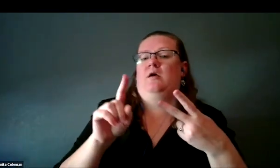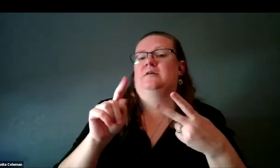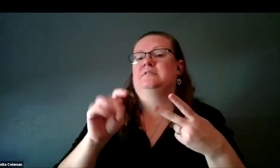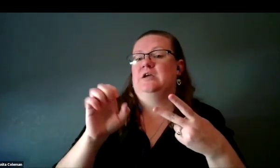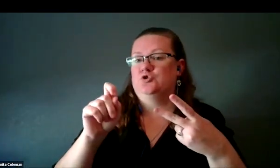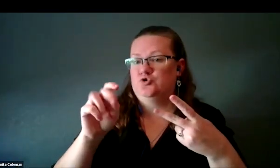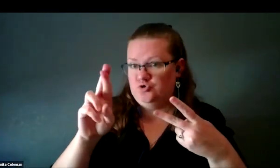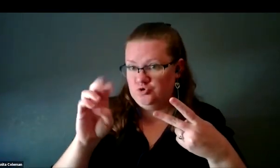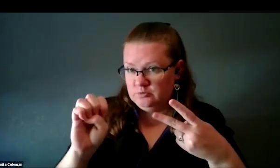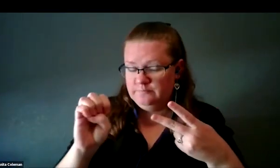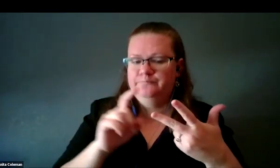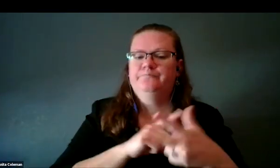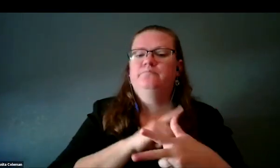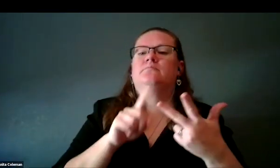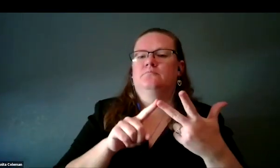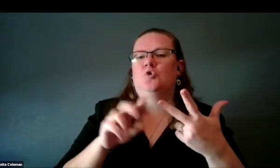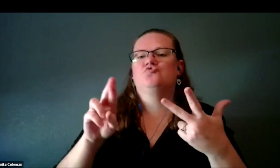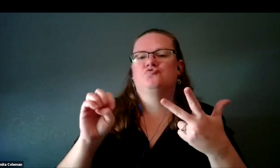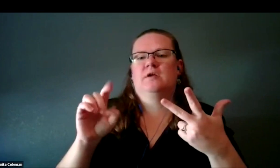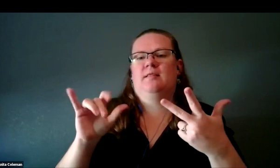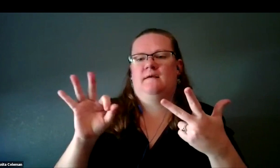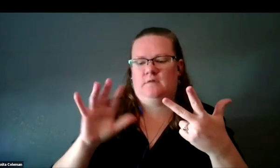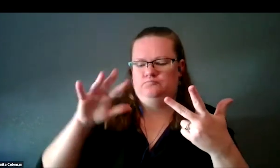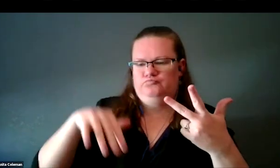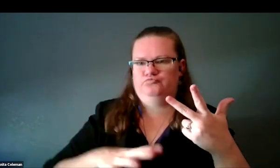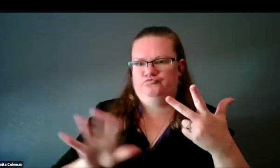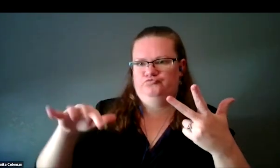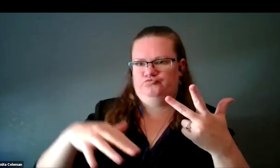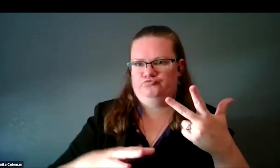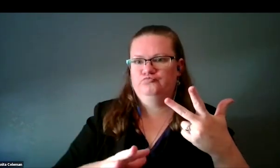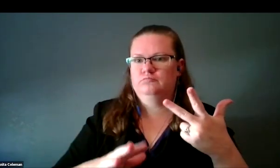and they tried the relief maps, the elevation maps.